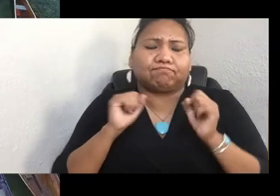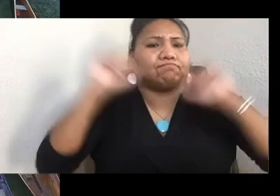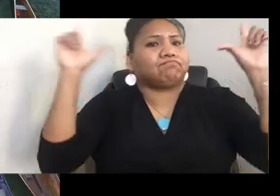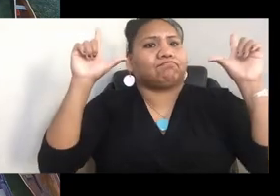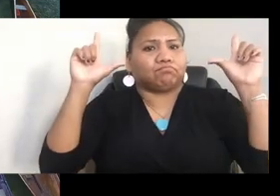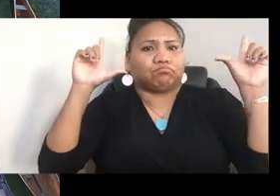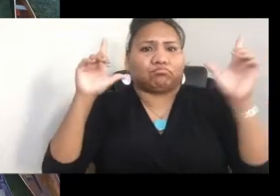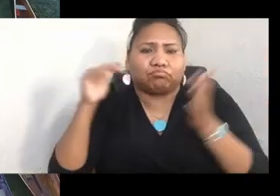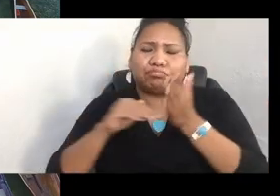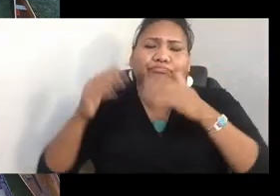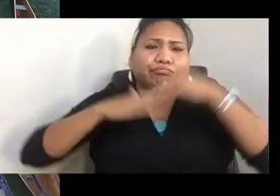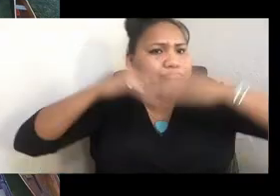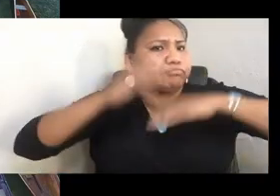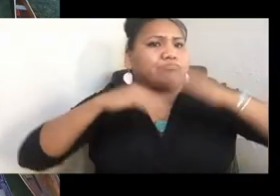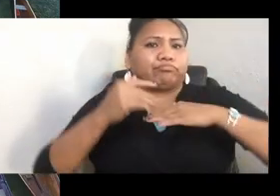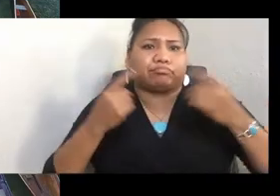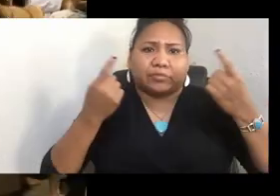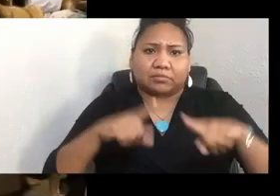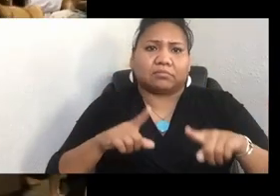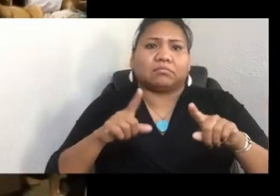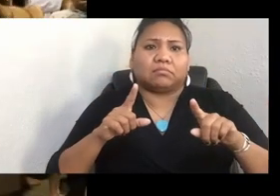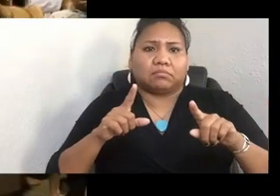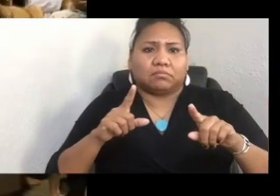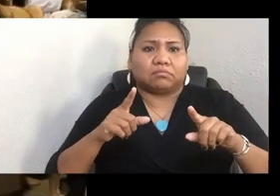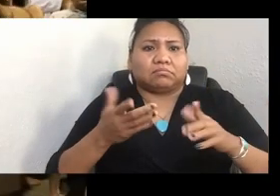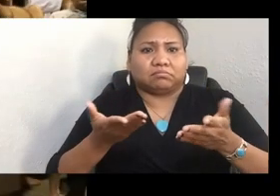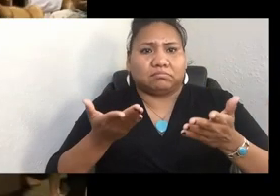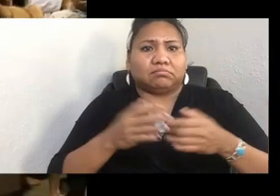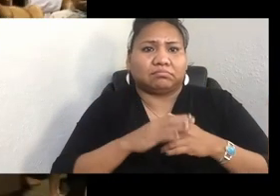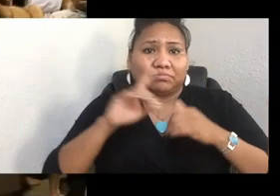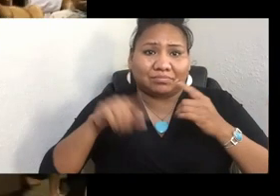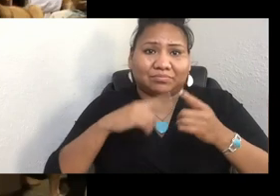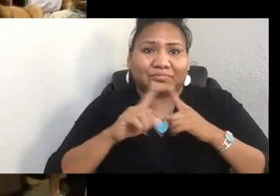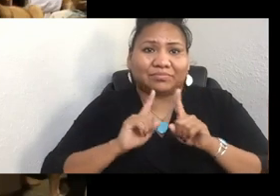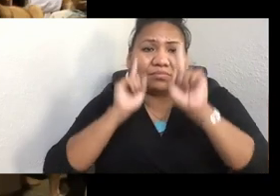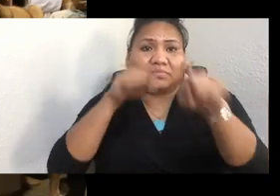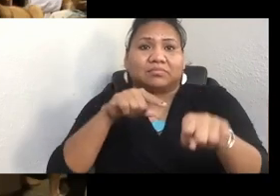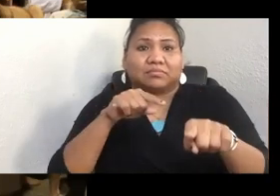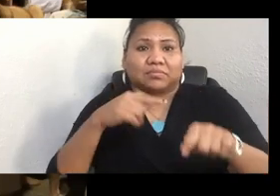This is when we went up there to Canada. And we were in this long house, and I was sitting next